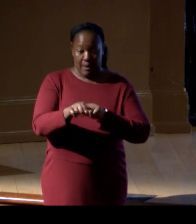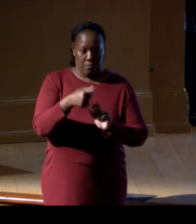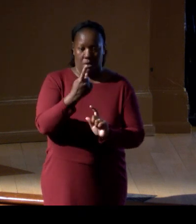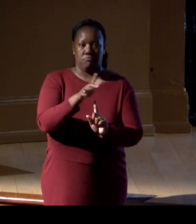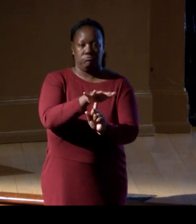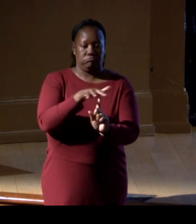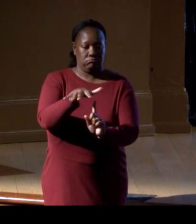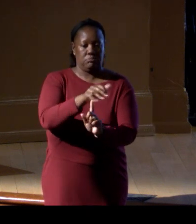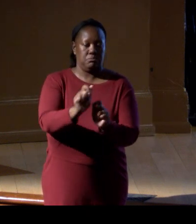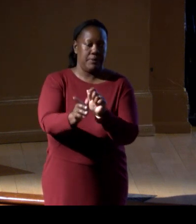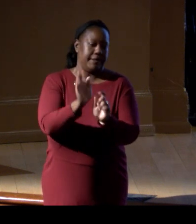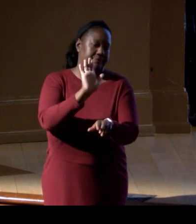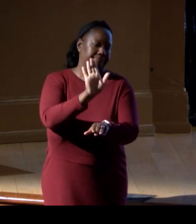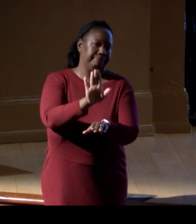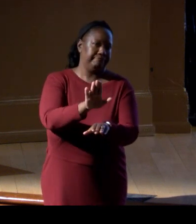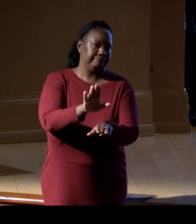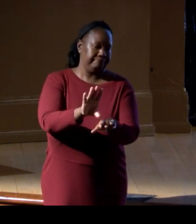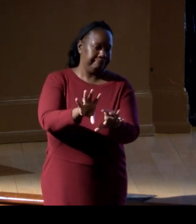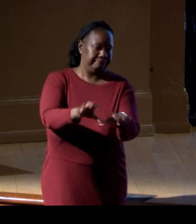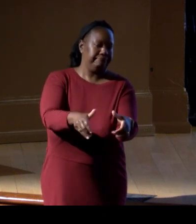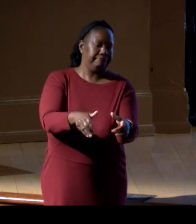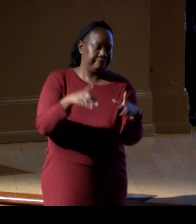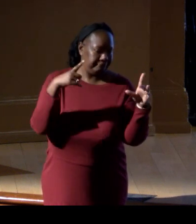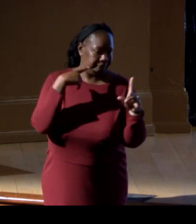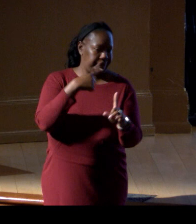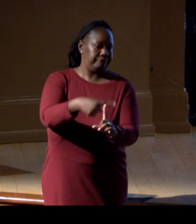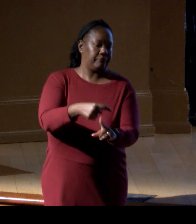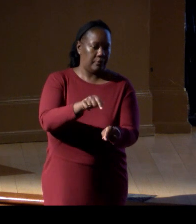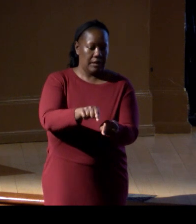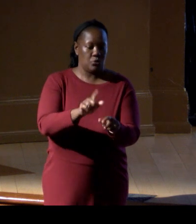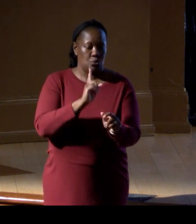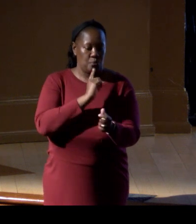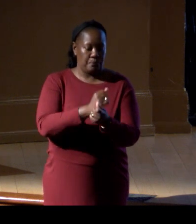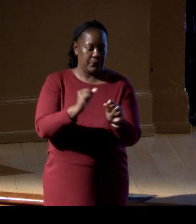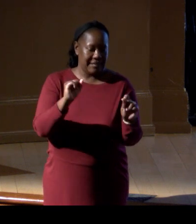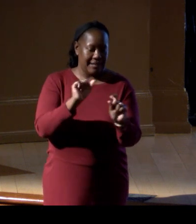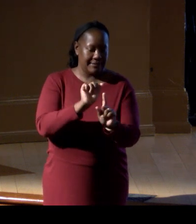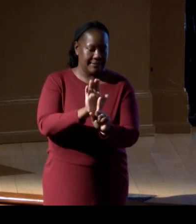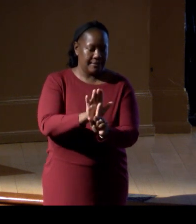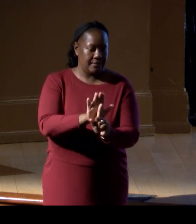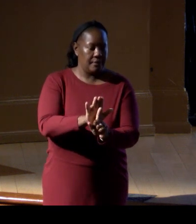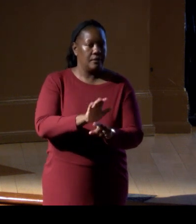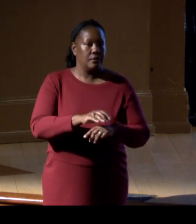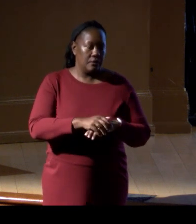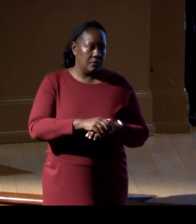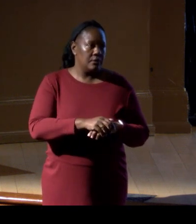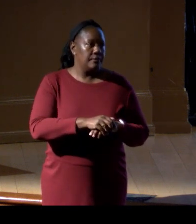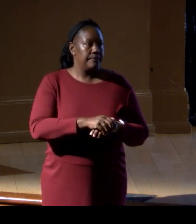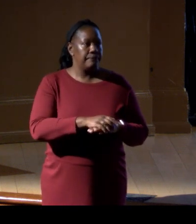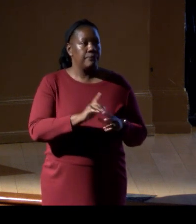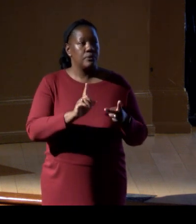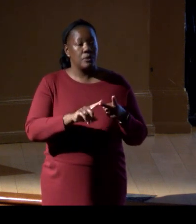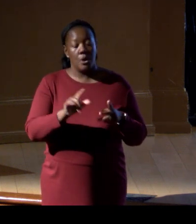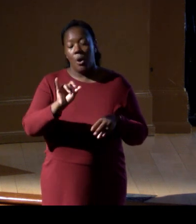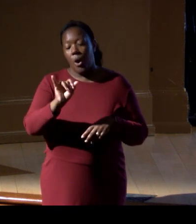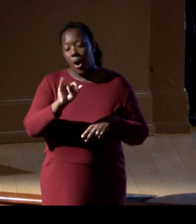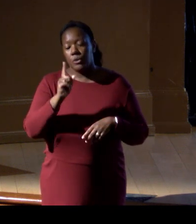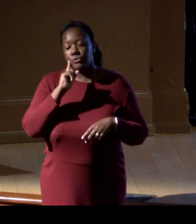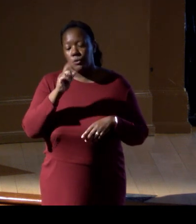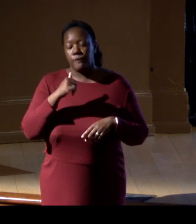that Molly will find in Papua, New Guinea that will be an ideal place for a no-take area, but also for smarter management,